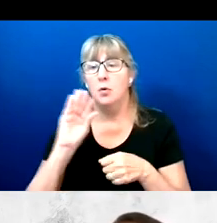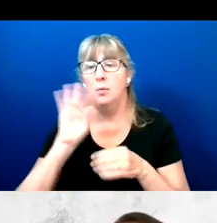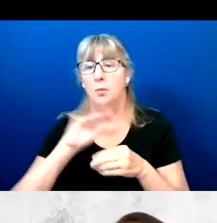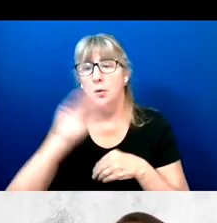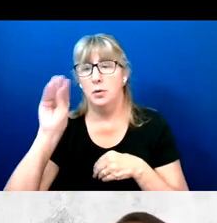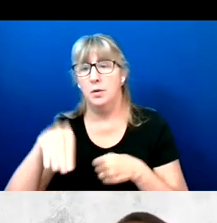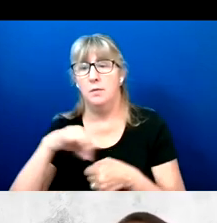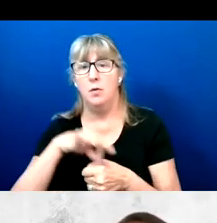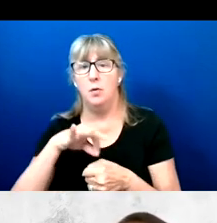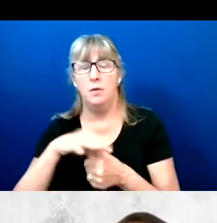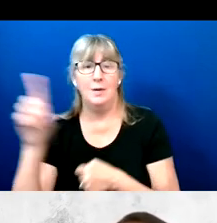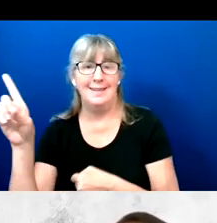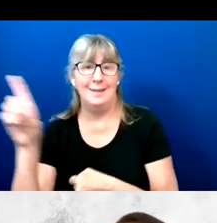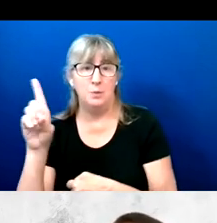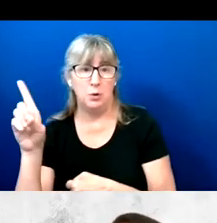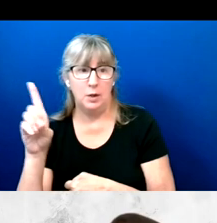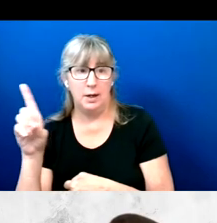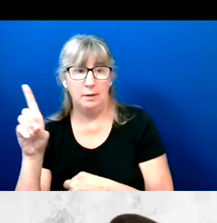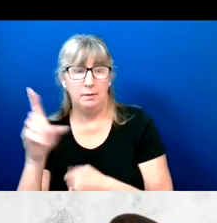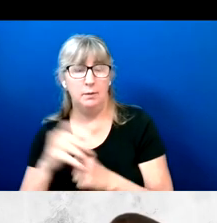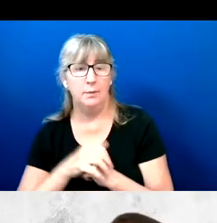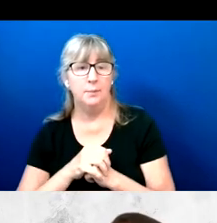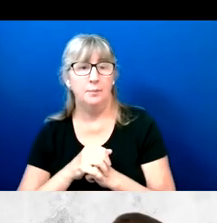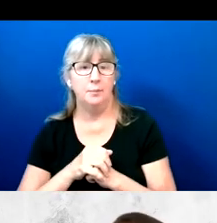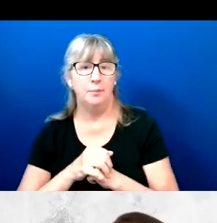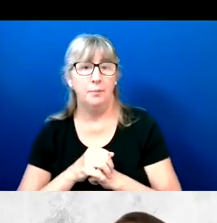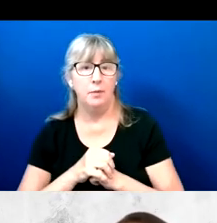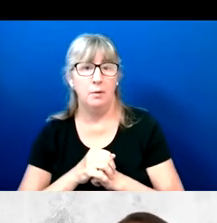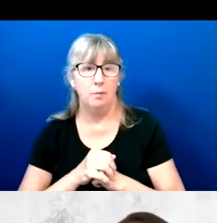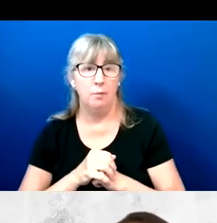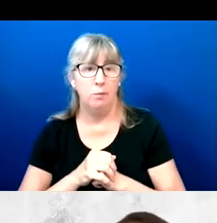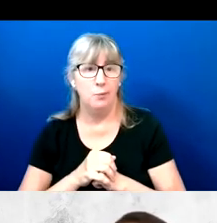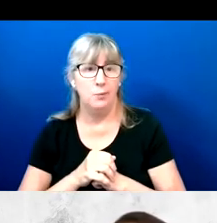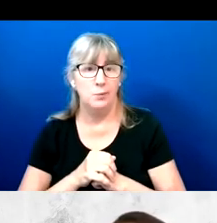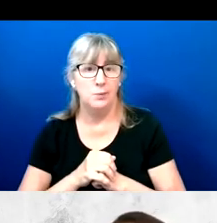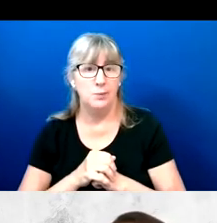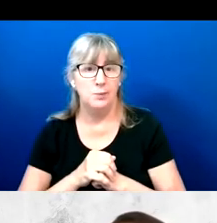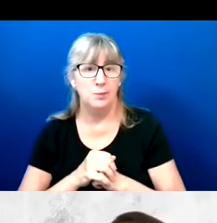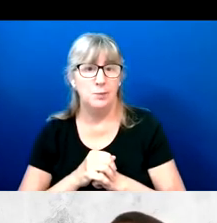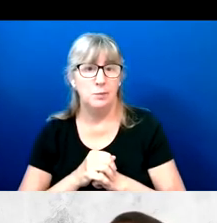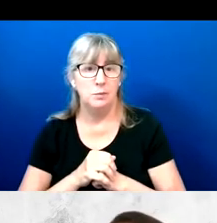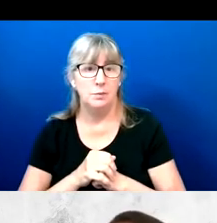Congressional candidate.